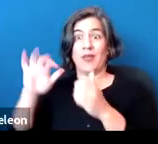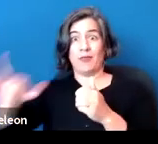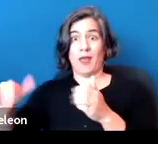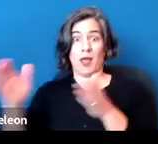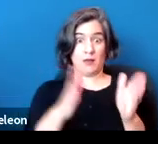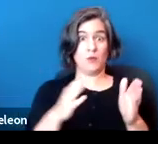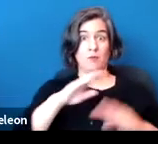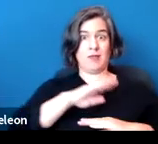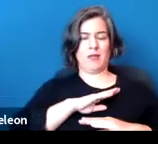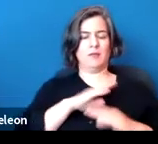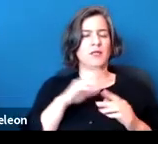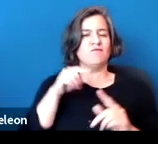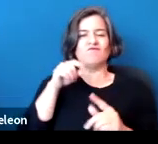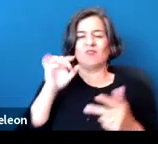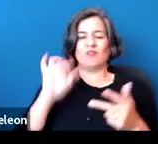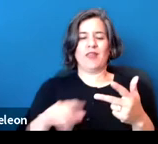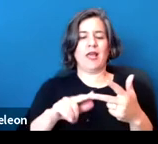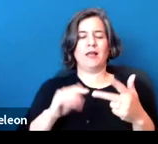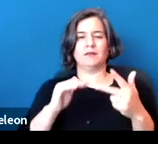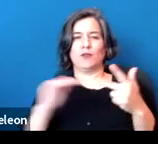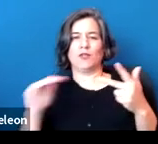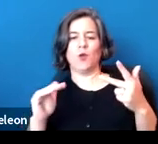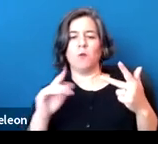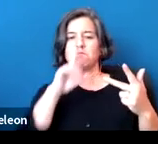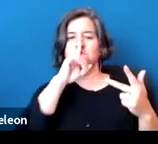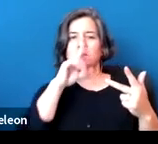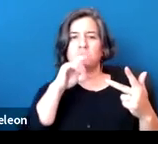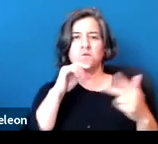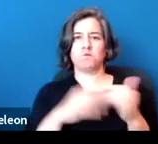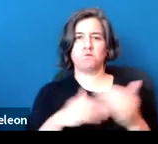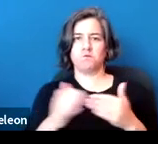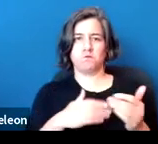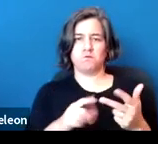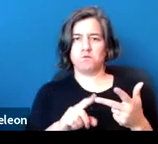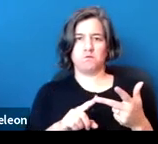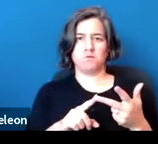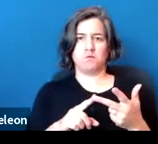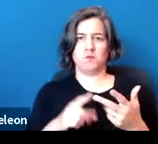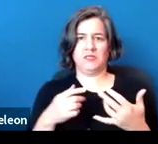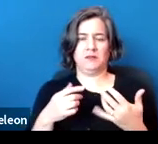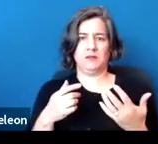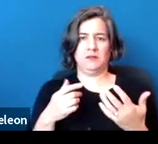for purposes of that threshold whether it would not be limiting enough